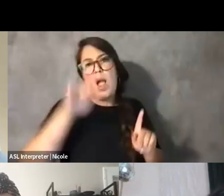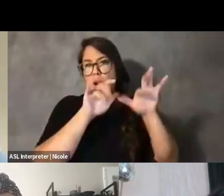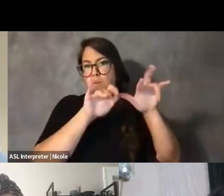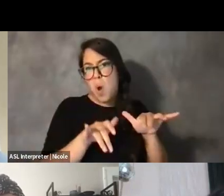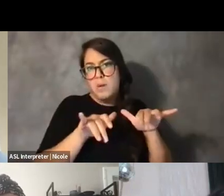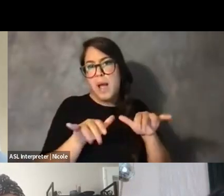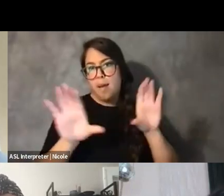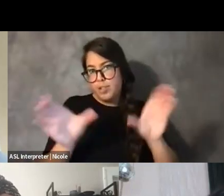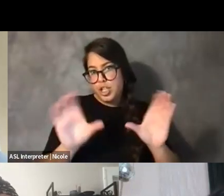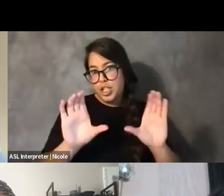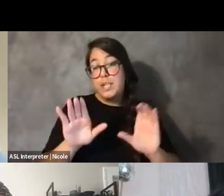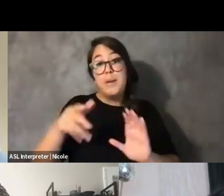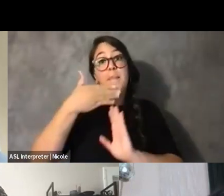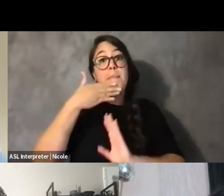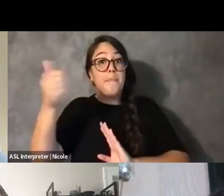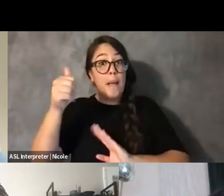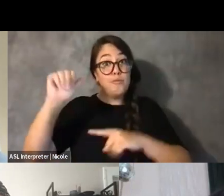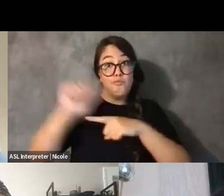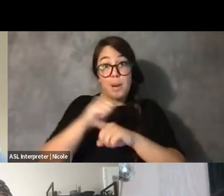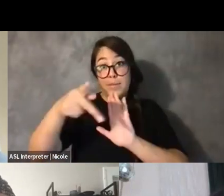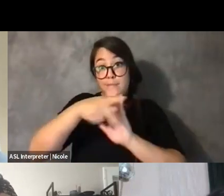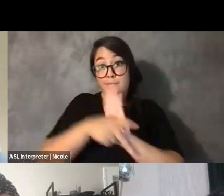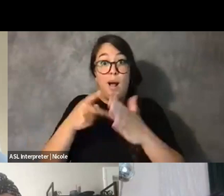and I hope you all go follow and give money.